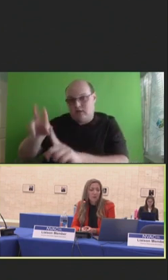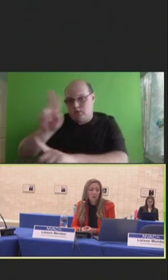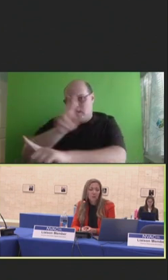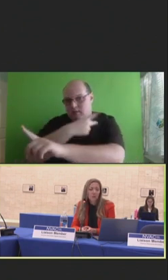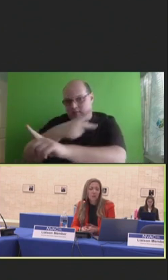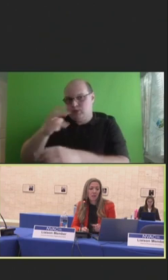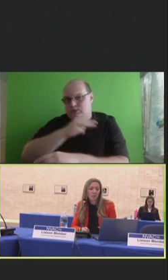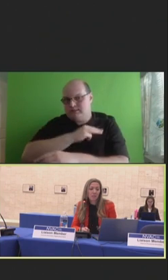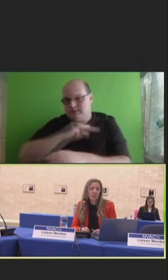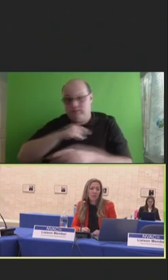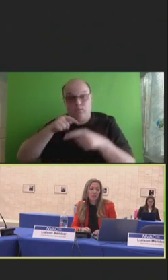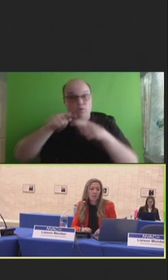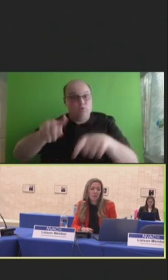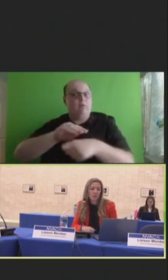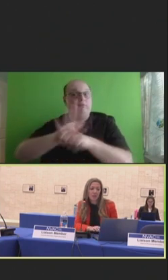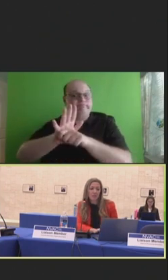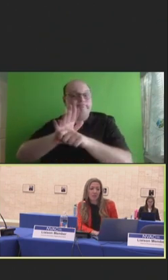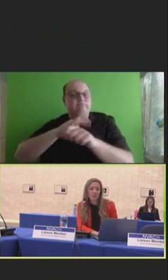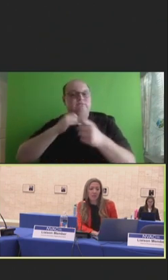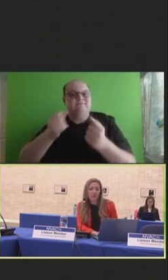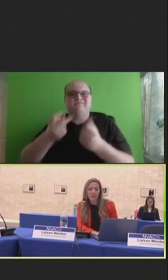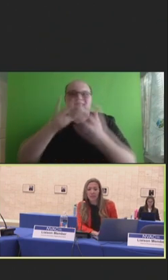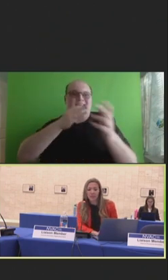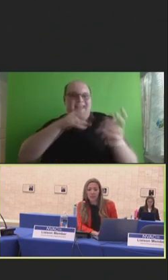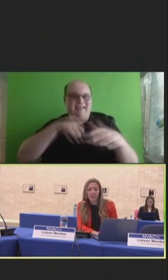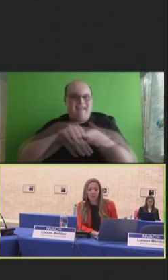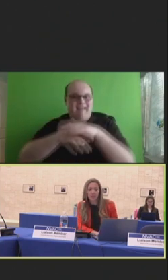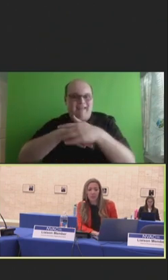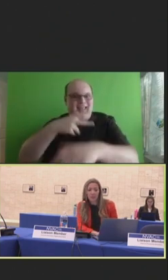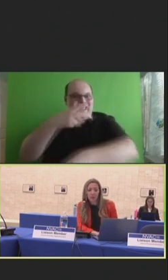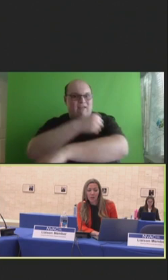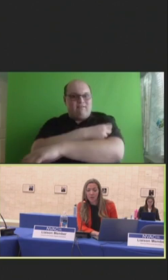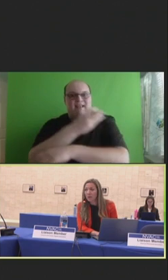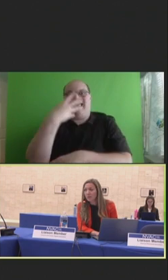During the pandemic, many individuals accessed vaccines outside of their regular healthcare